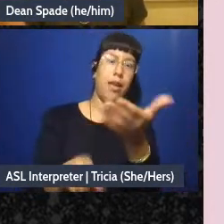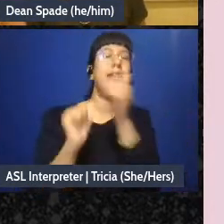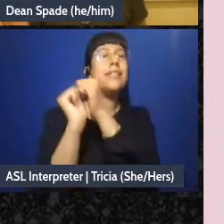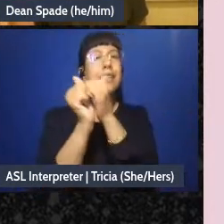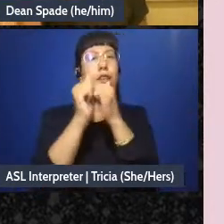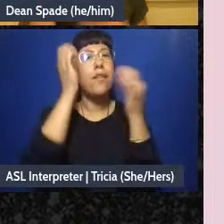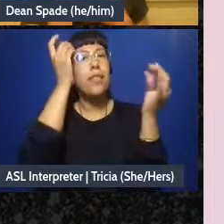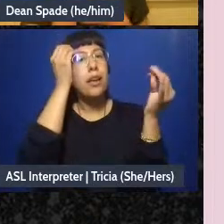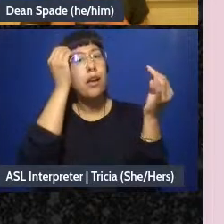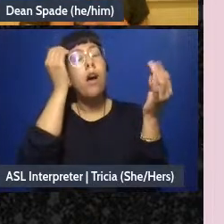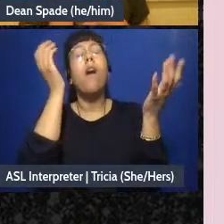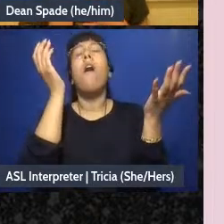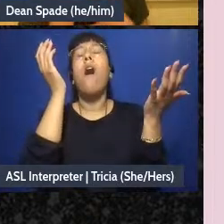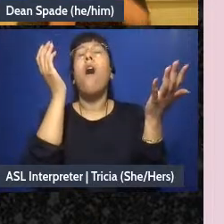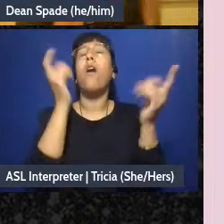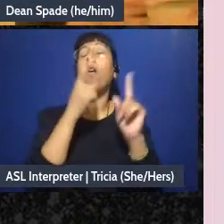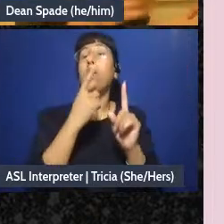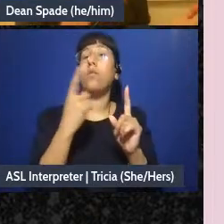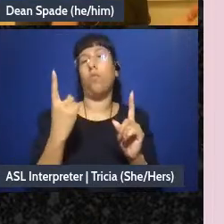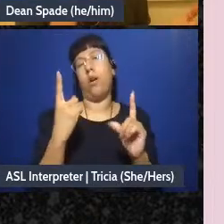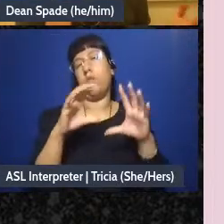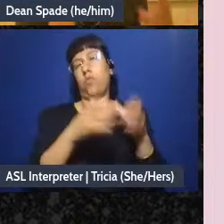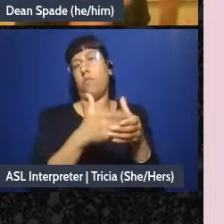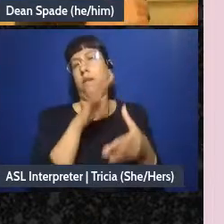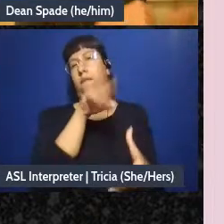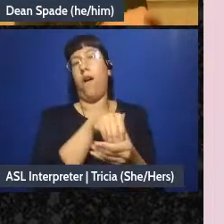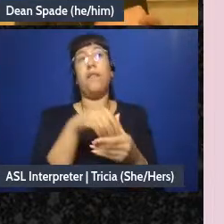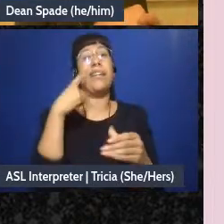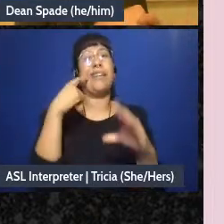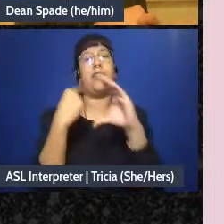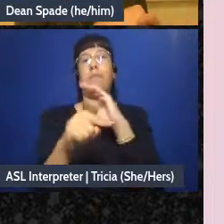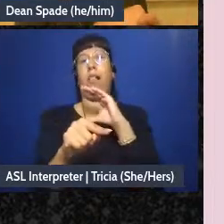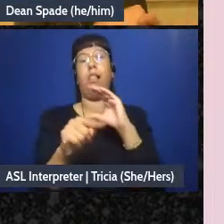like, in one group I'm in we send out an email saying what should be on the agenda next time